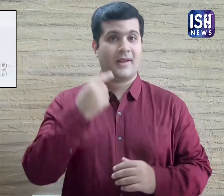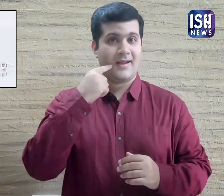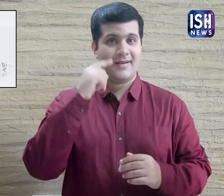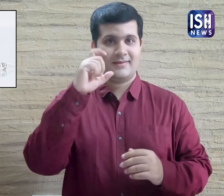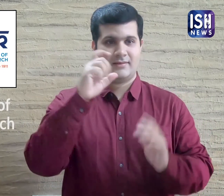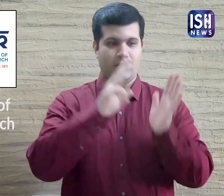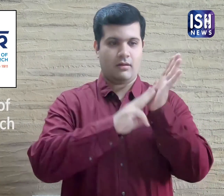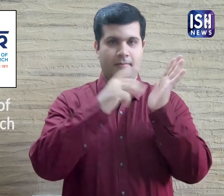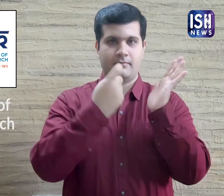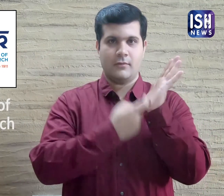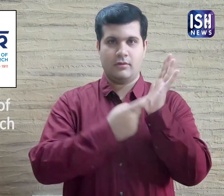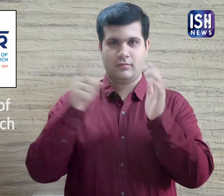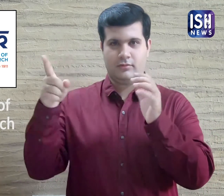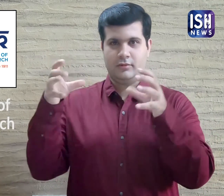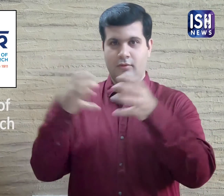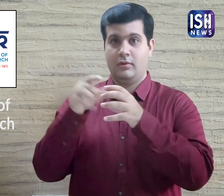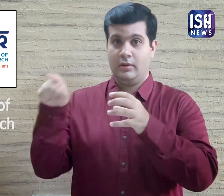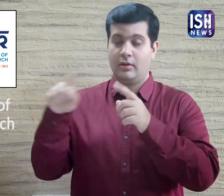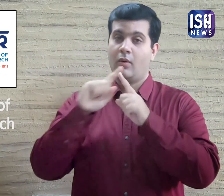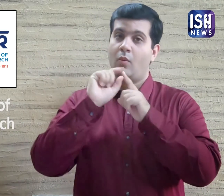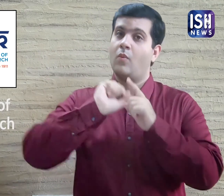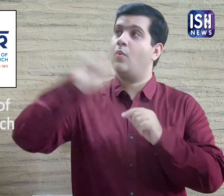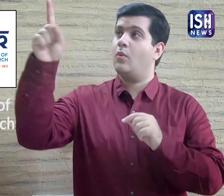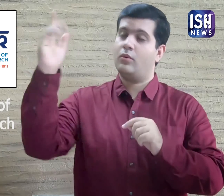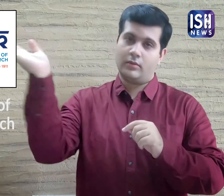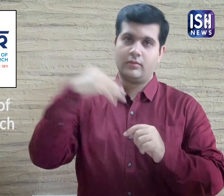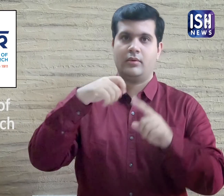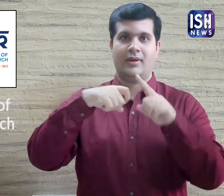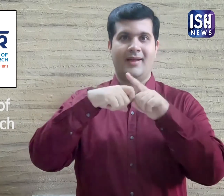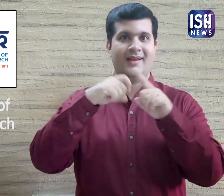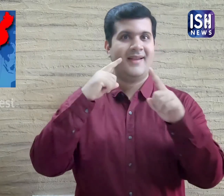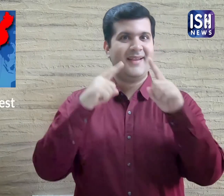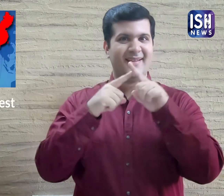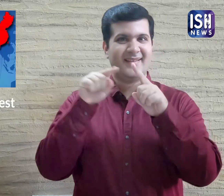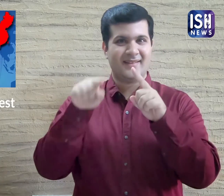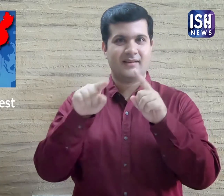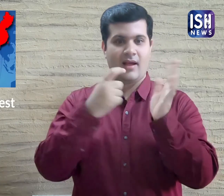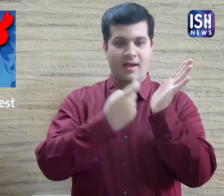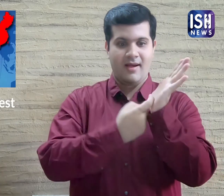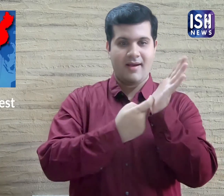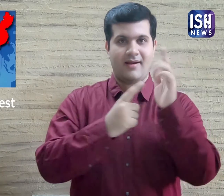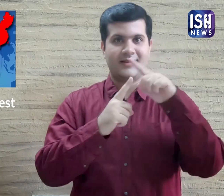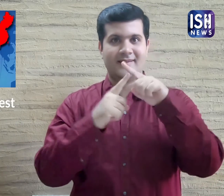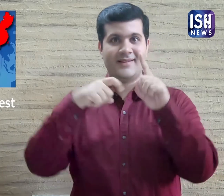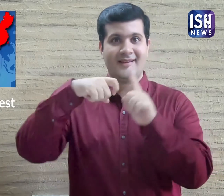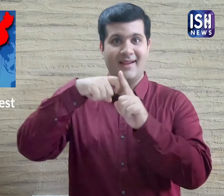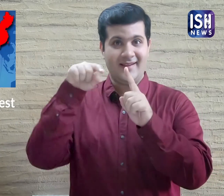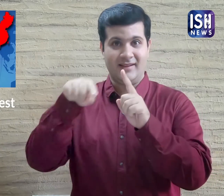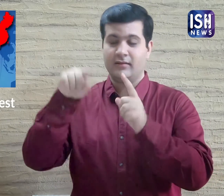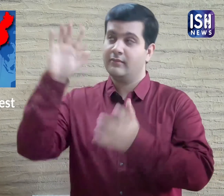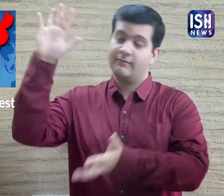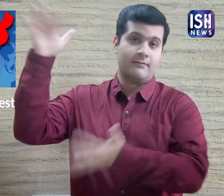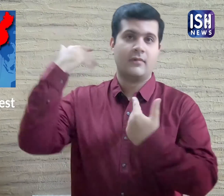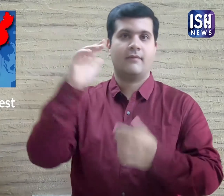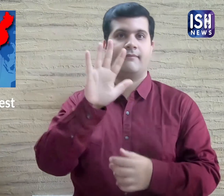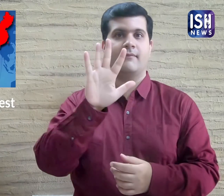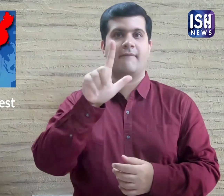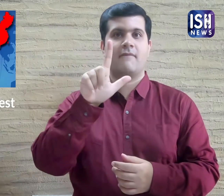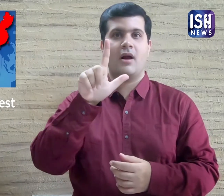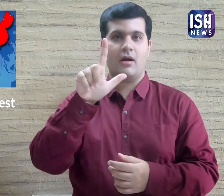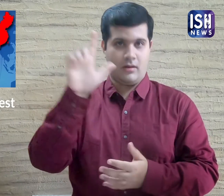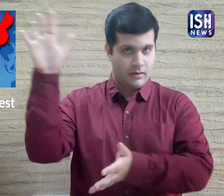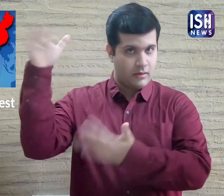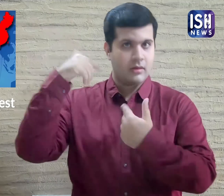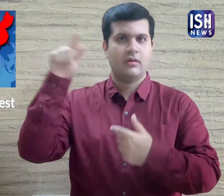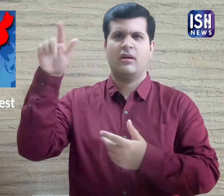The Indian Council of Medical Research (ICMR) has placed an order of 5 lakh RTK kits